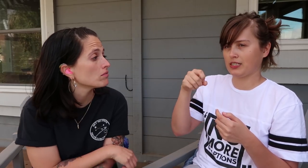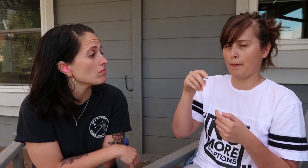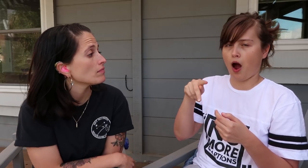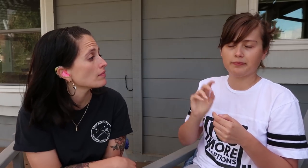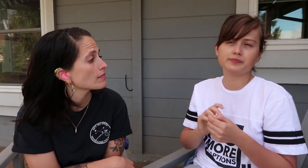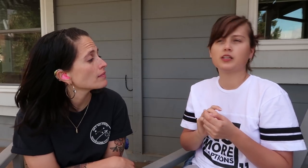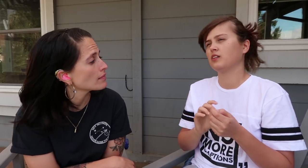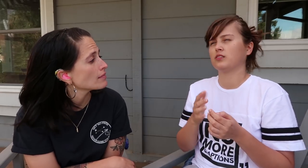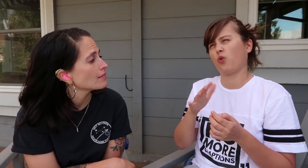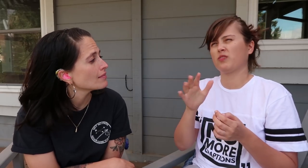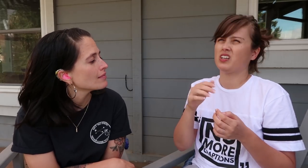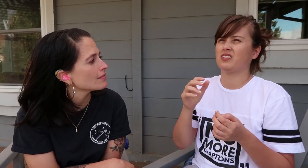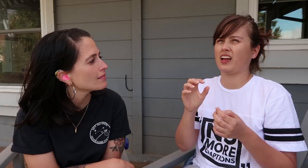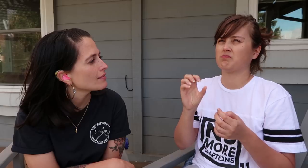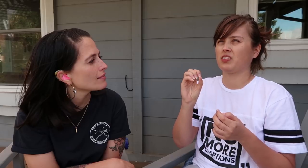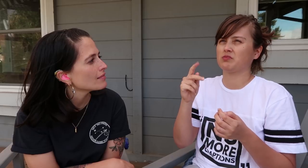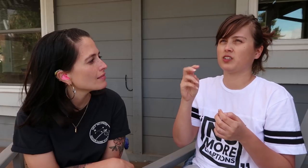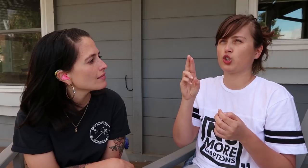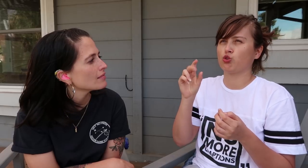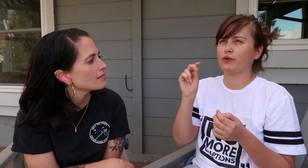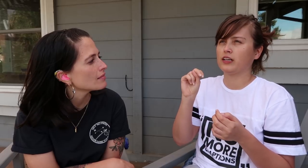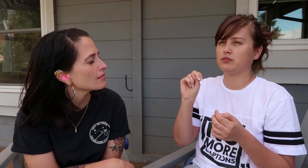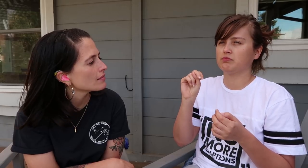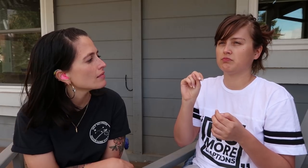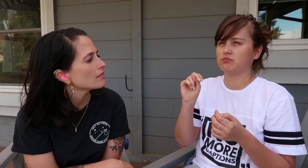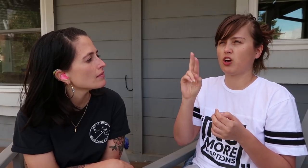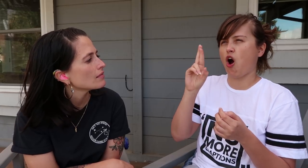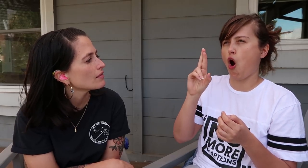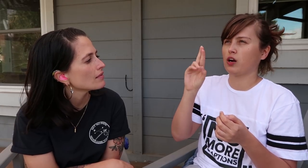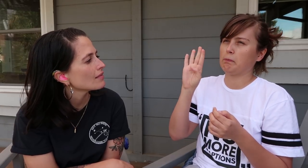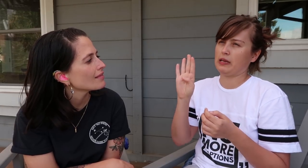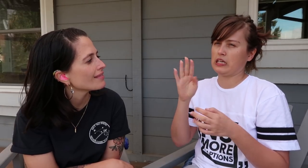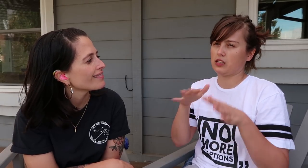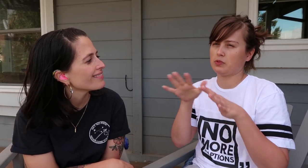KPOP, or more R&B.